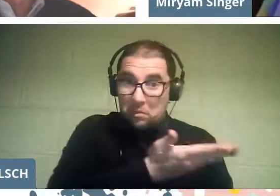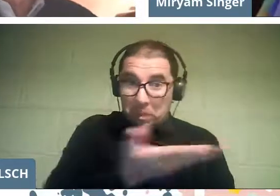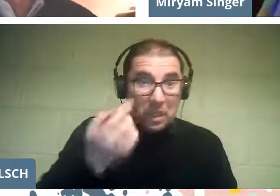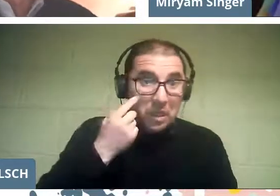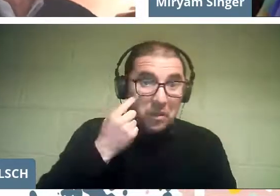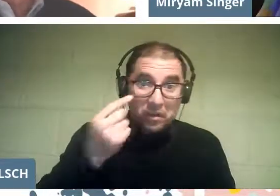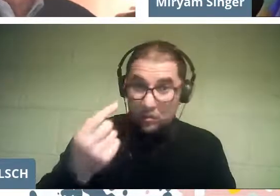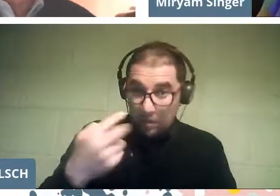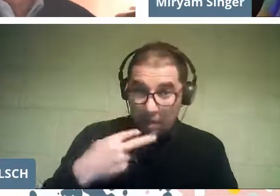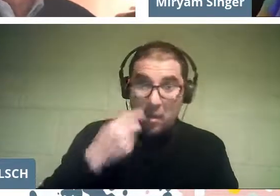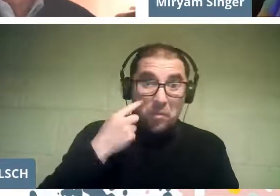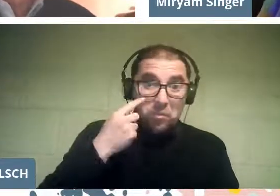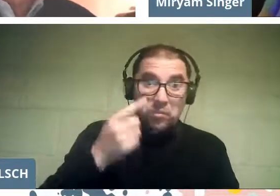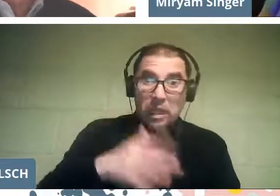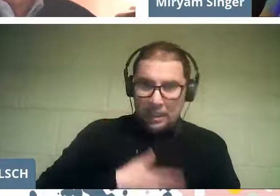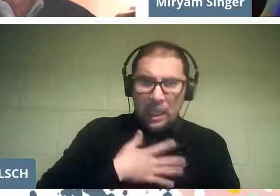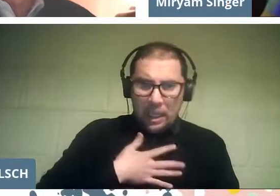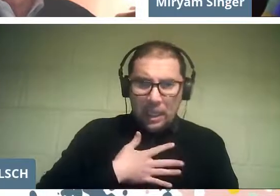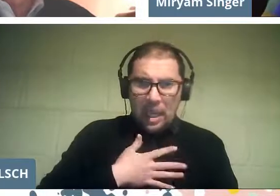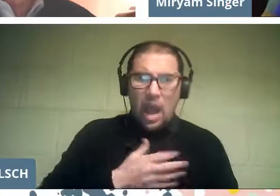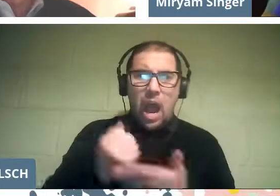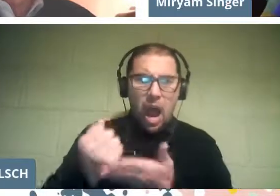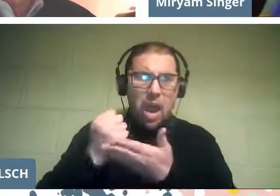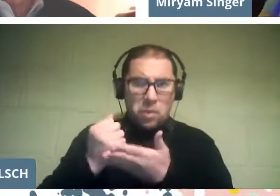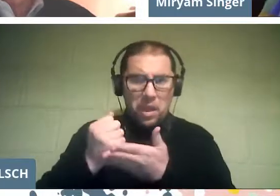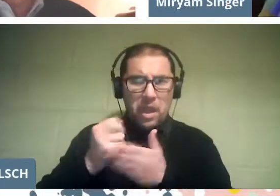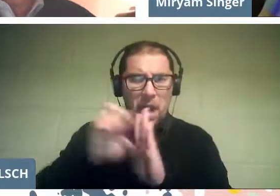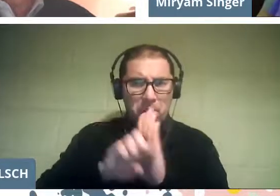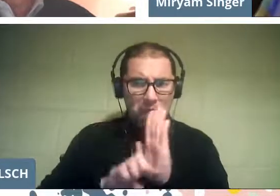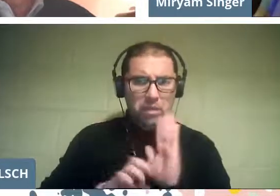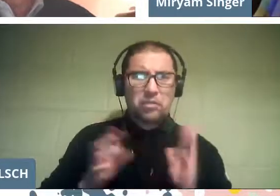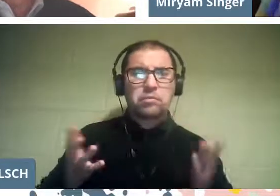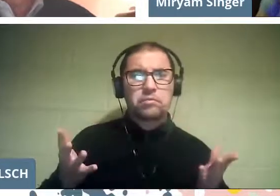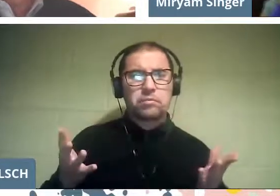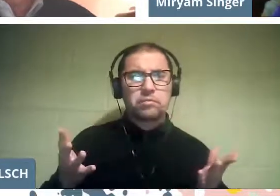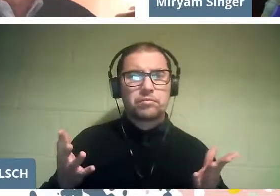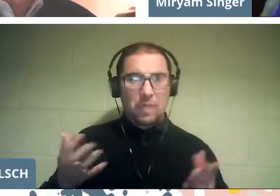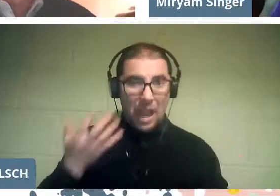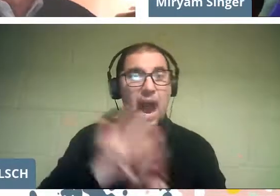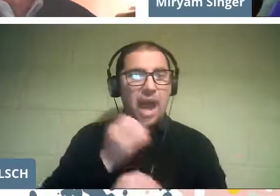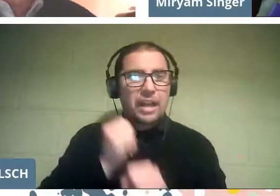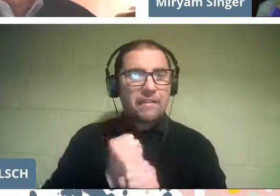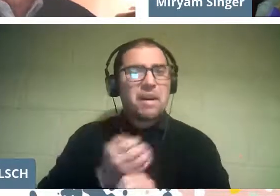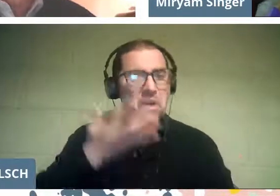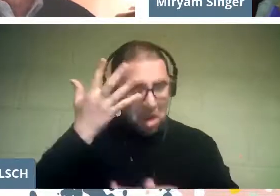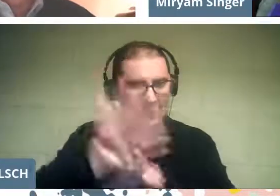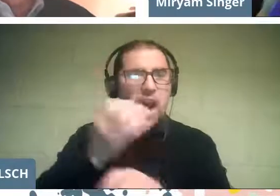and who wants to collaborate with this, I have work for them. Come here.